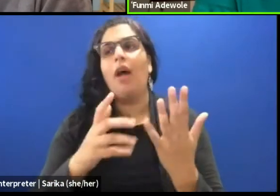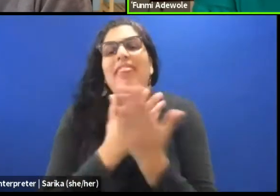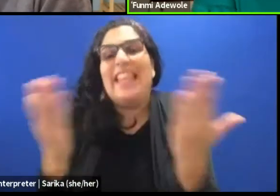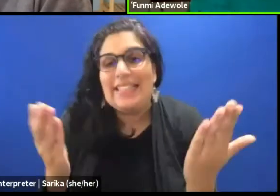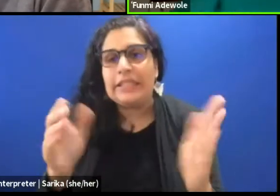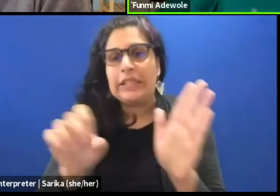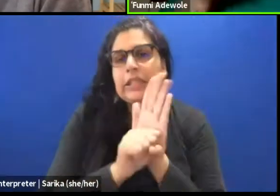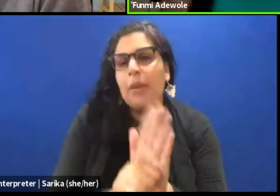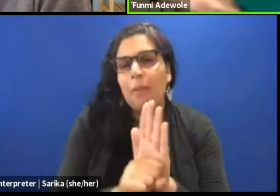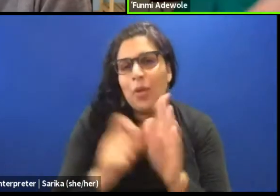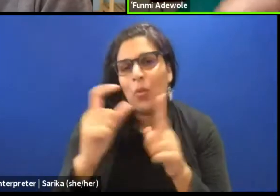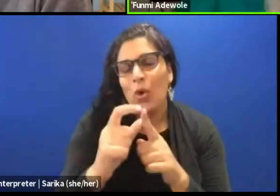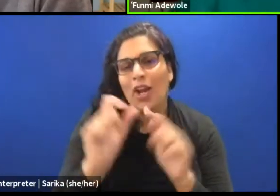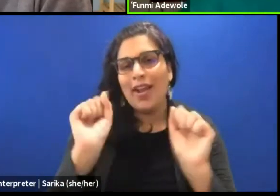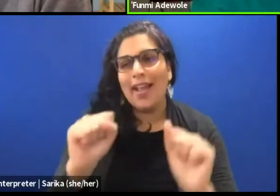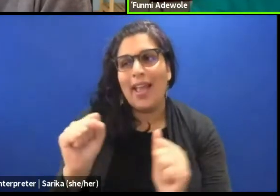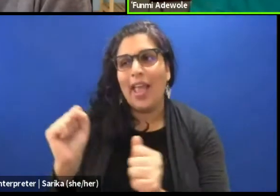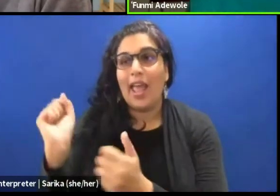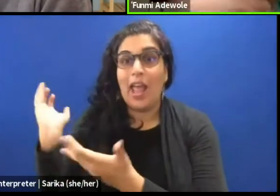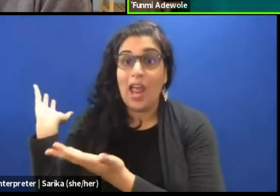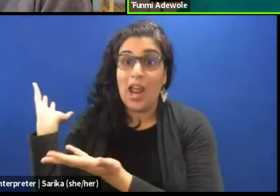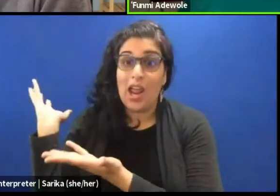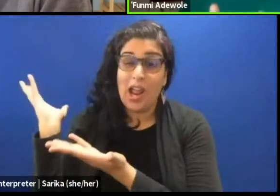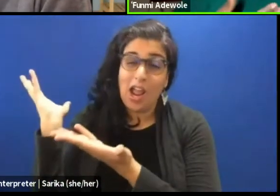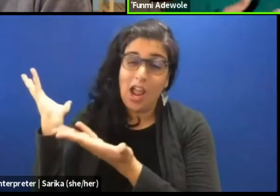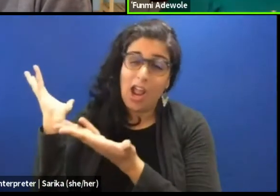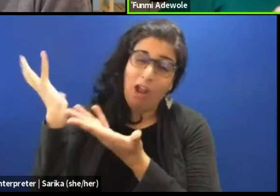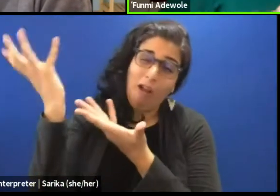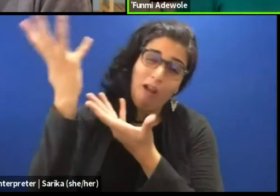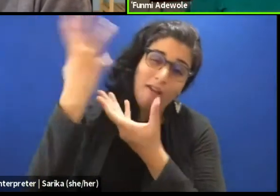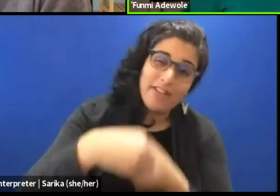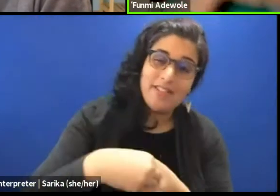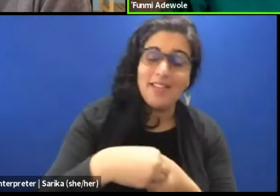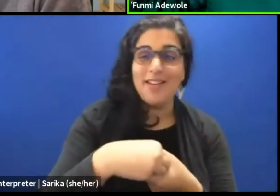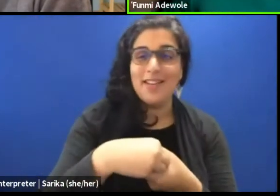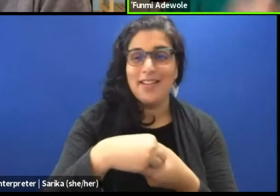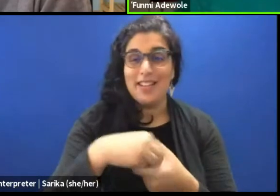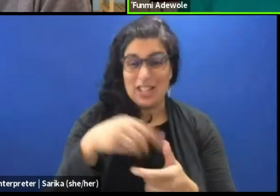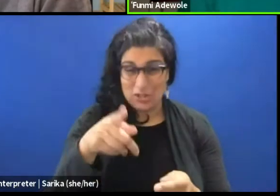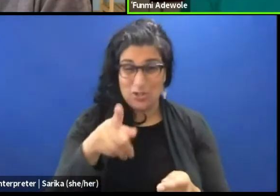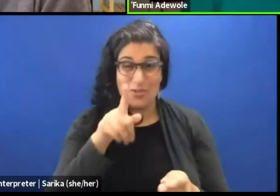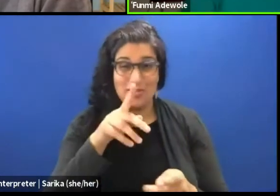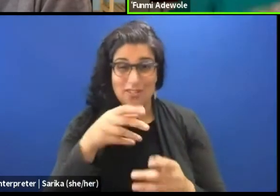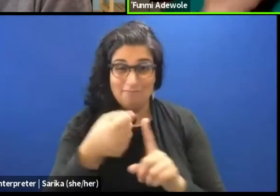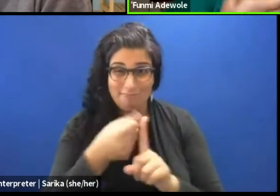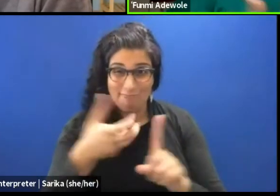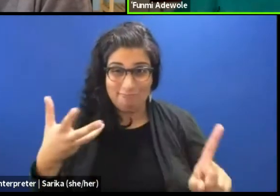that can carry all that you are talking about, politics, you know, ethics, you know,